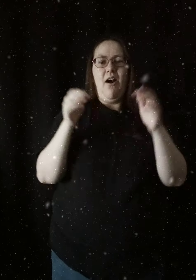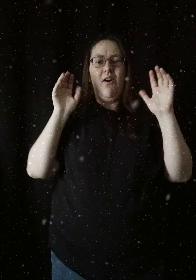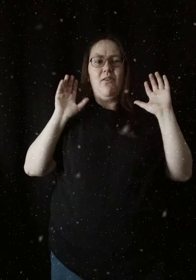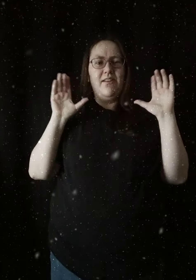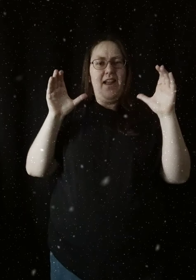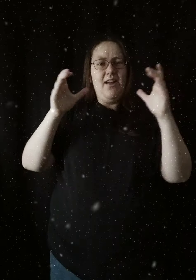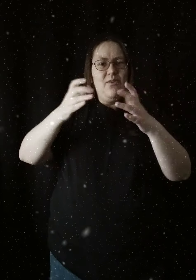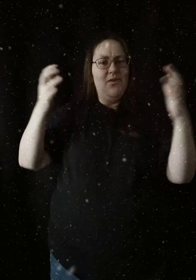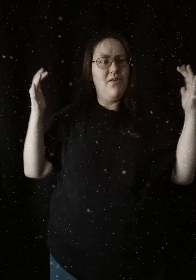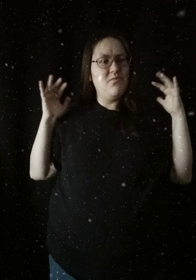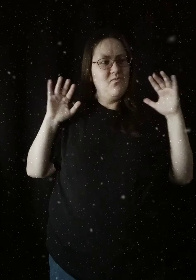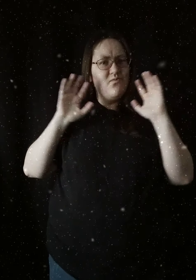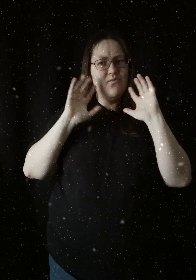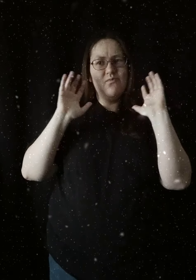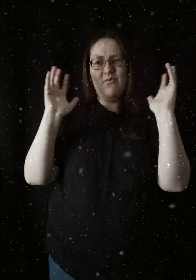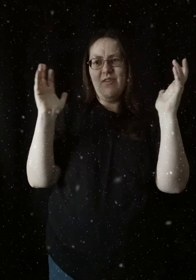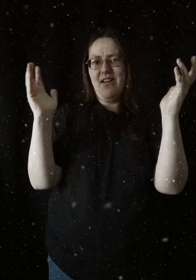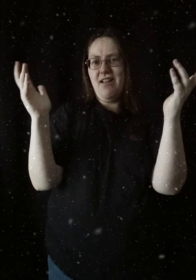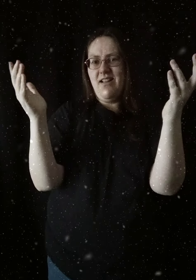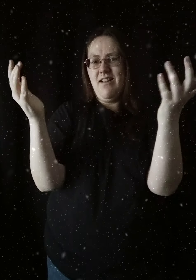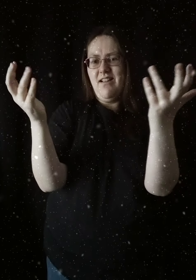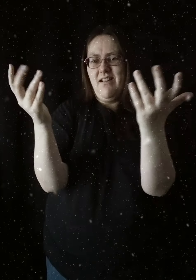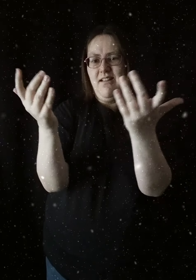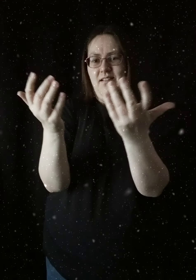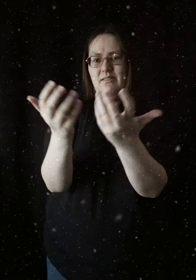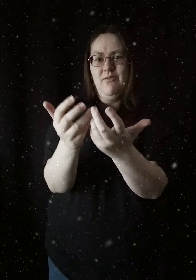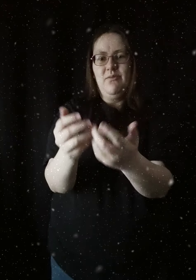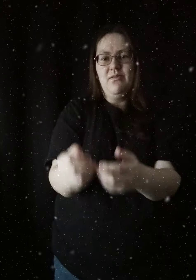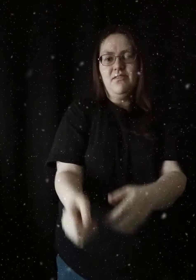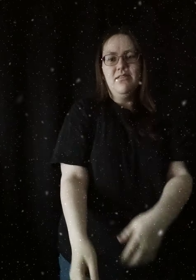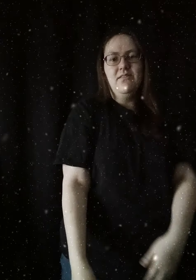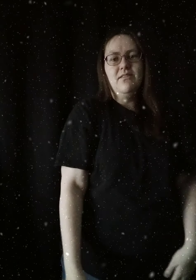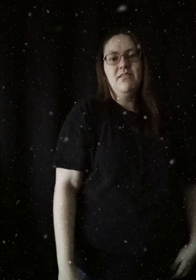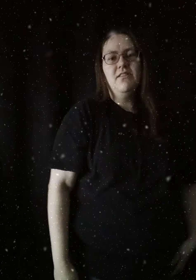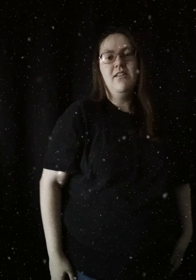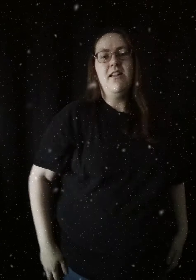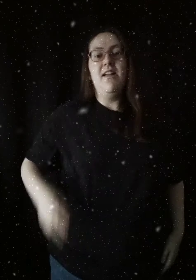All gathered around